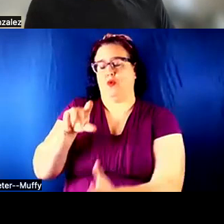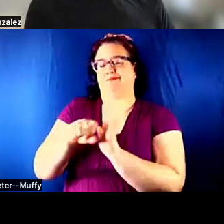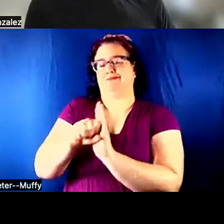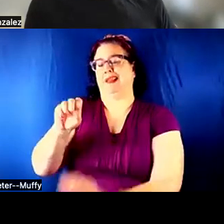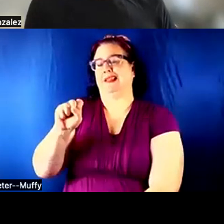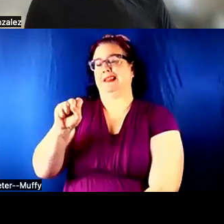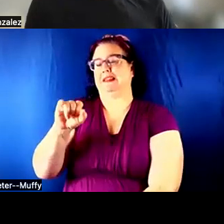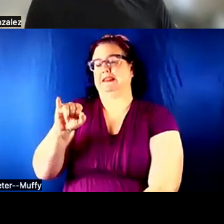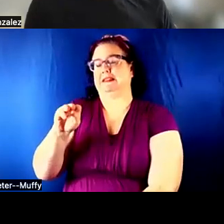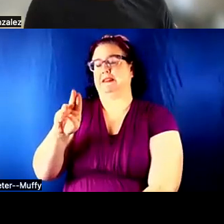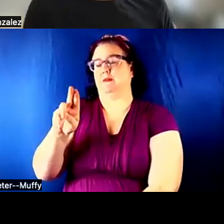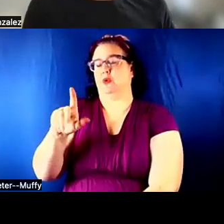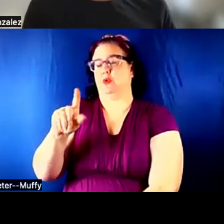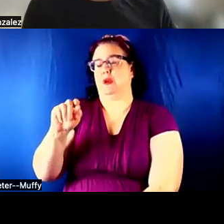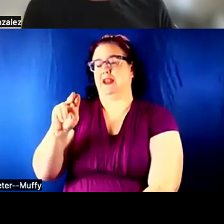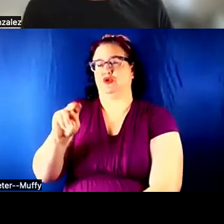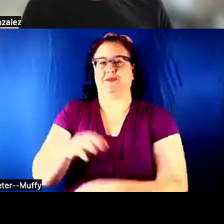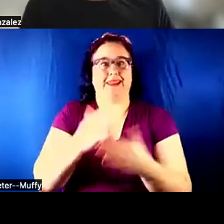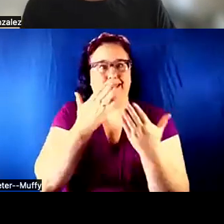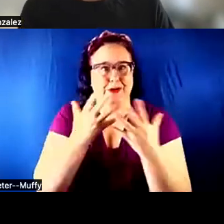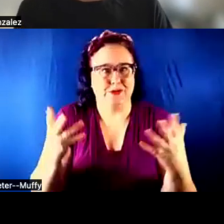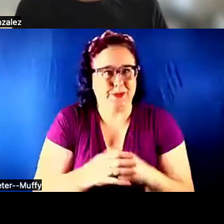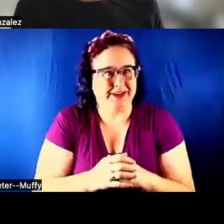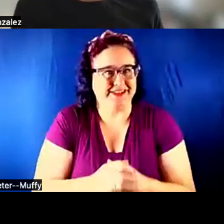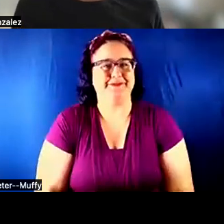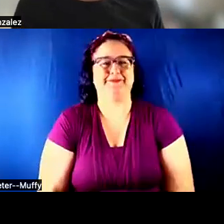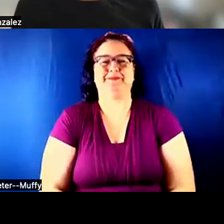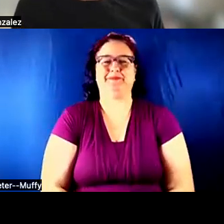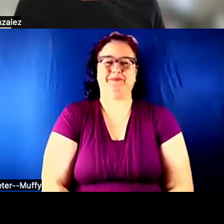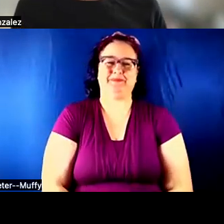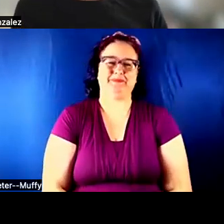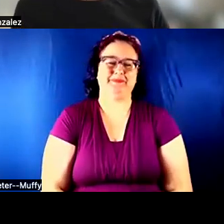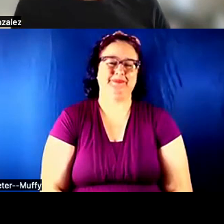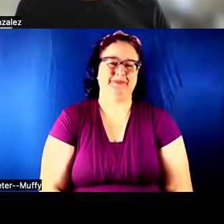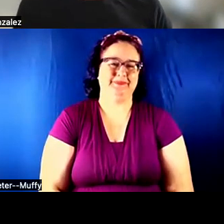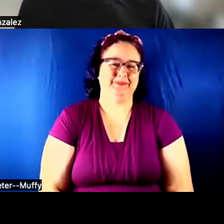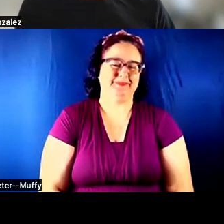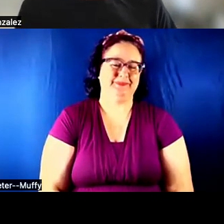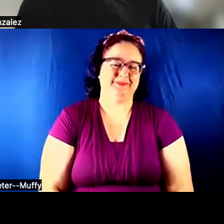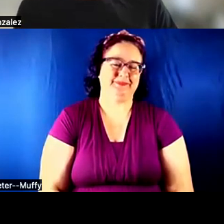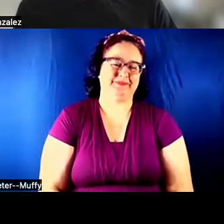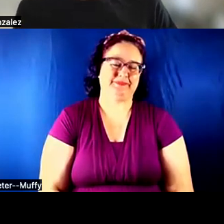THANK YOU SO MUCH.